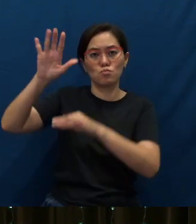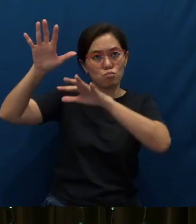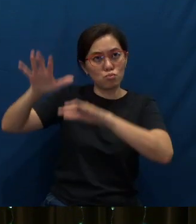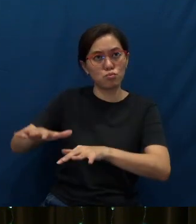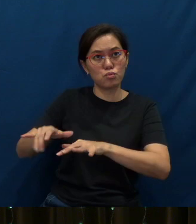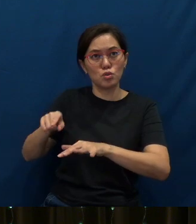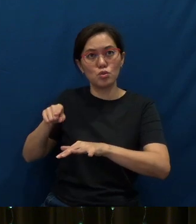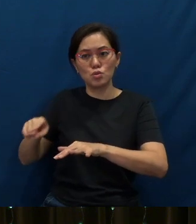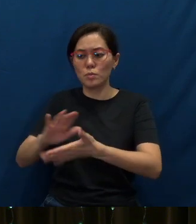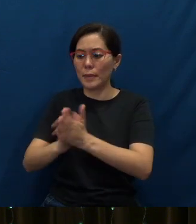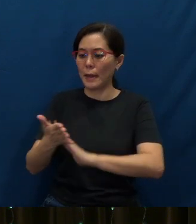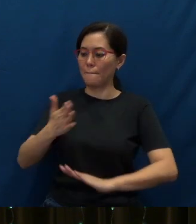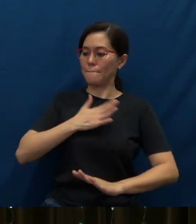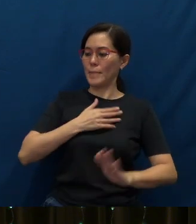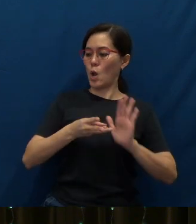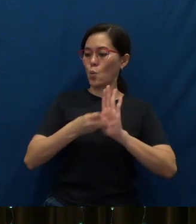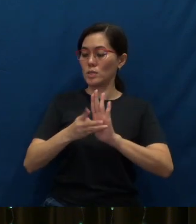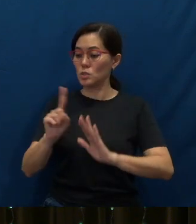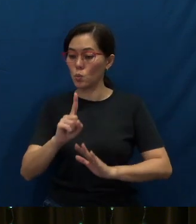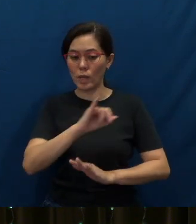and you will be My witnesses in Jerusalem,